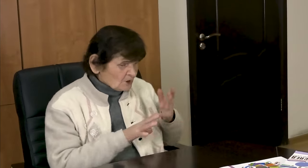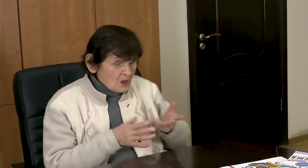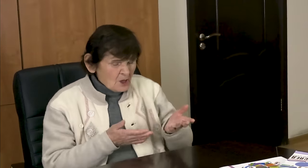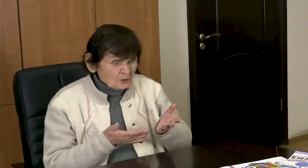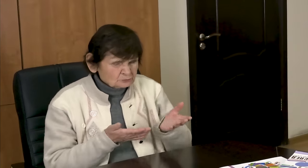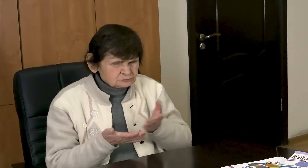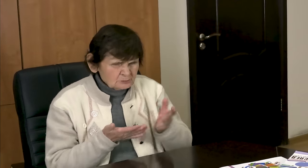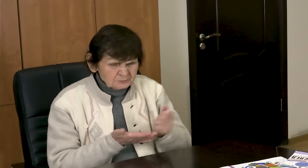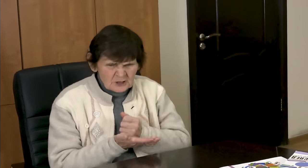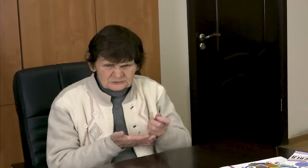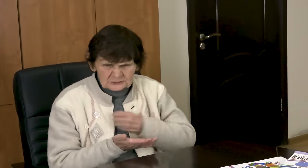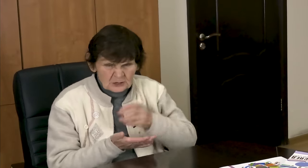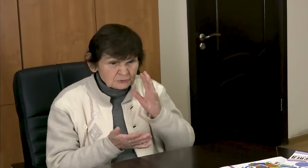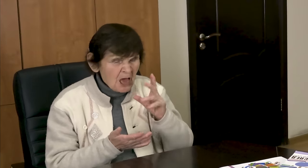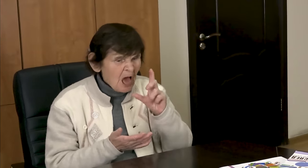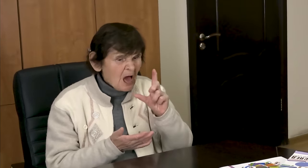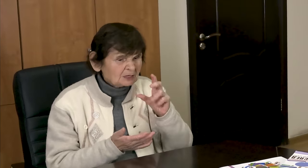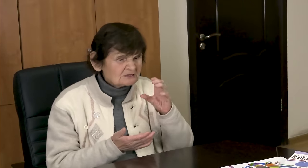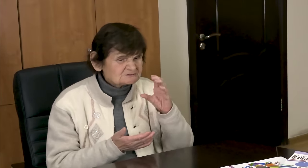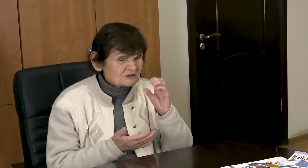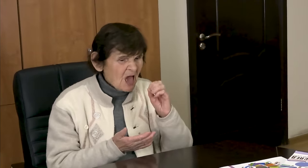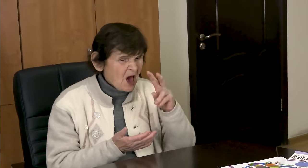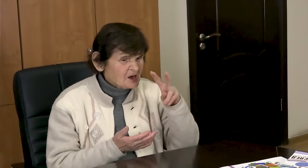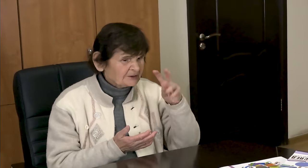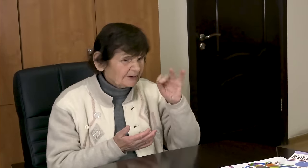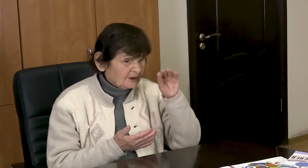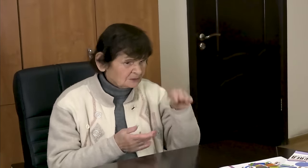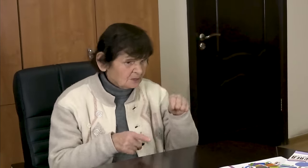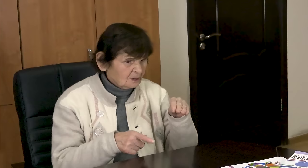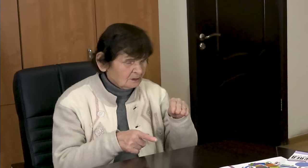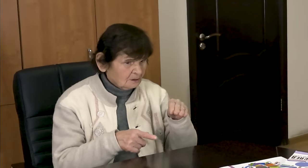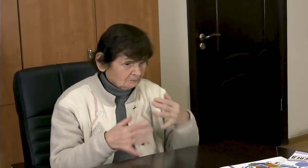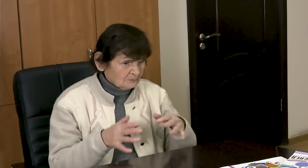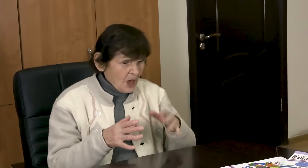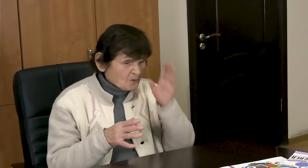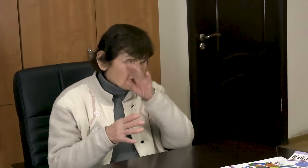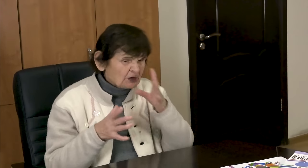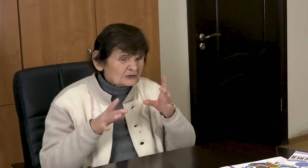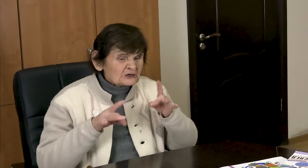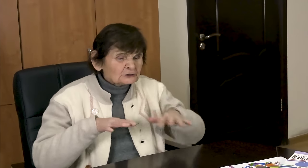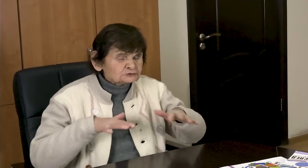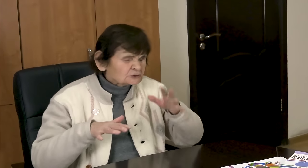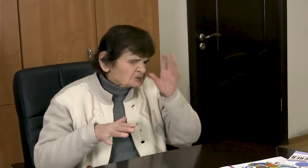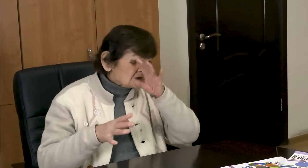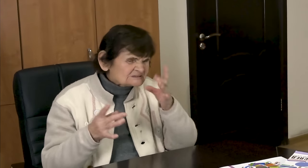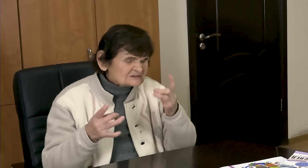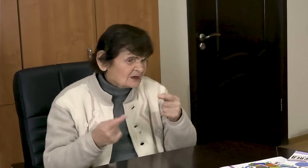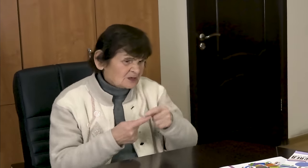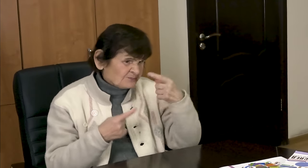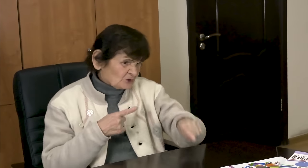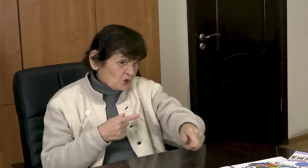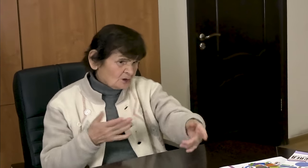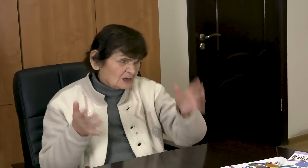Instead, we were given another lubricant, "Ehelit", which is not suitable for wet weather.